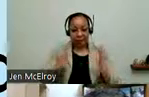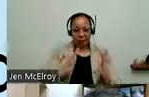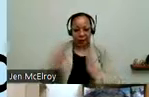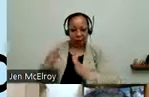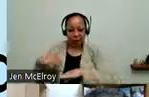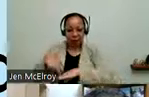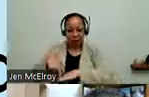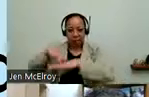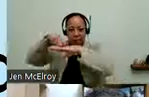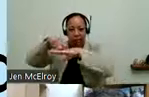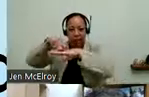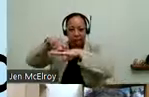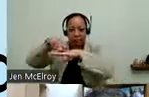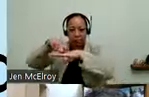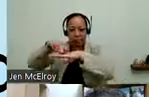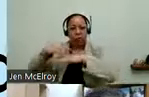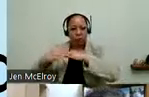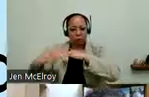that goes up to the level of the house. So now she can come in and out of her